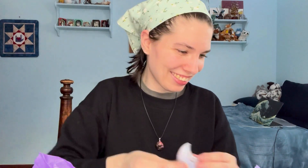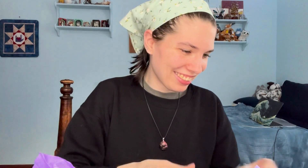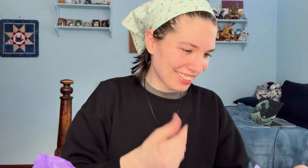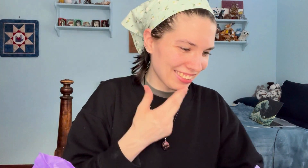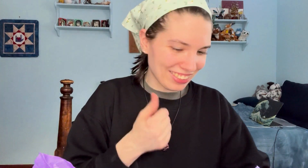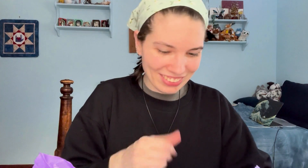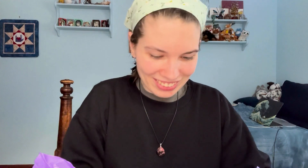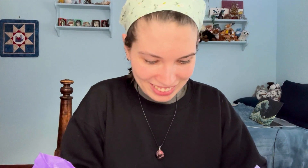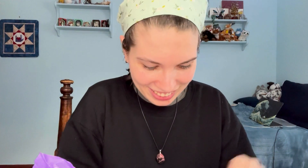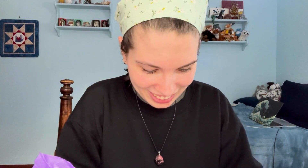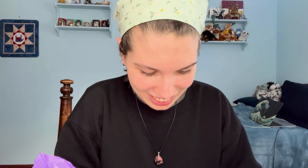Cute!